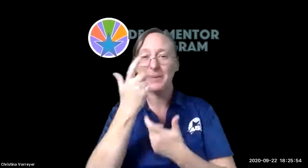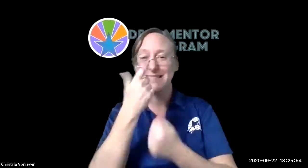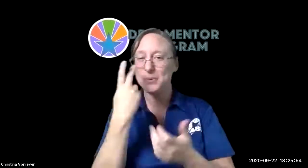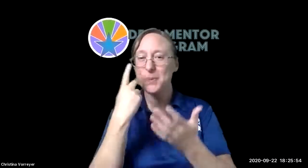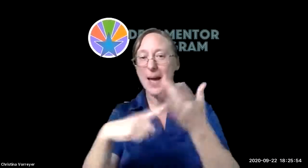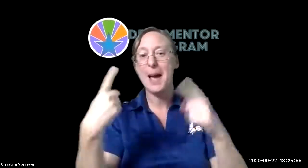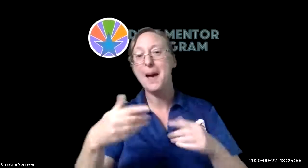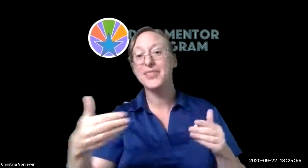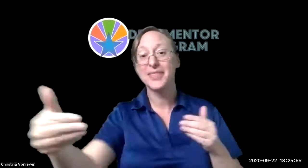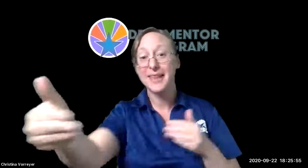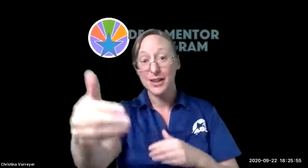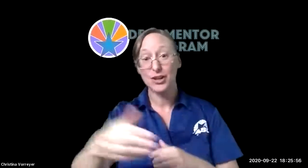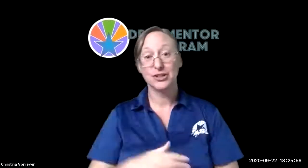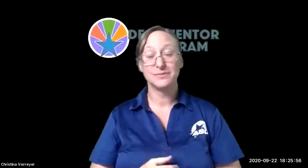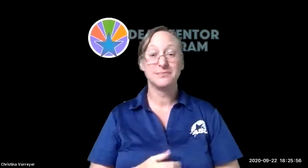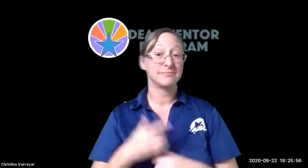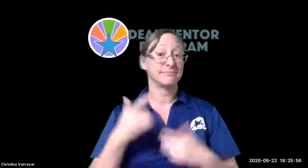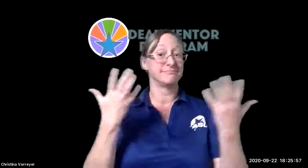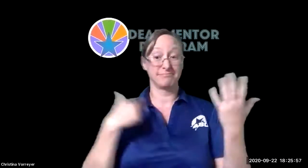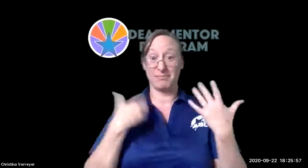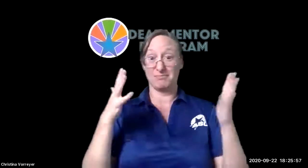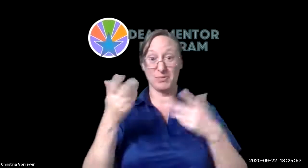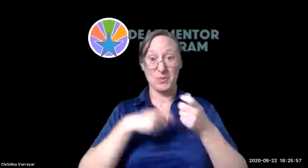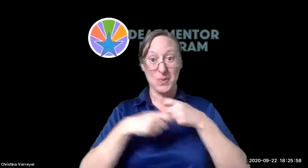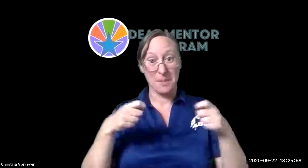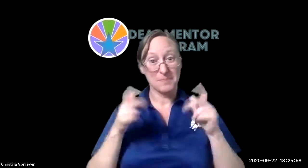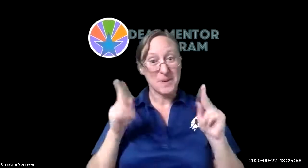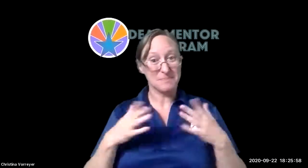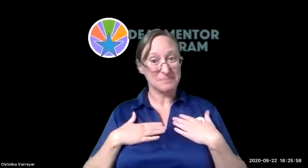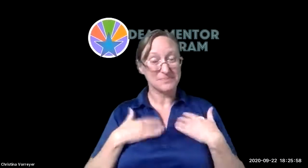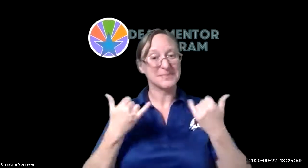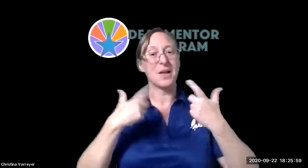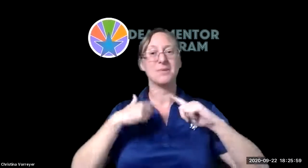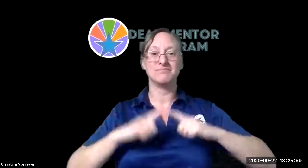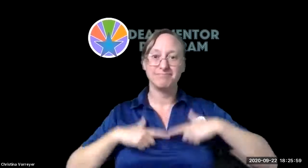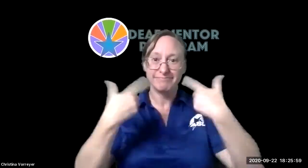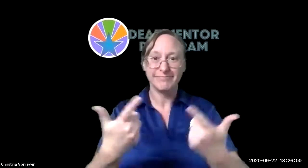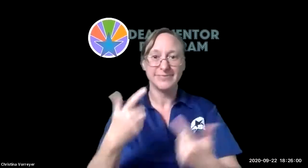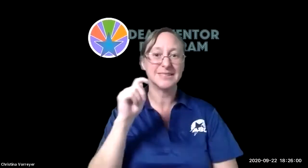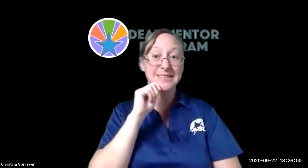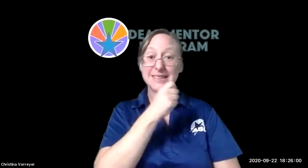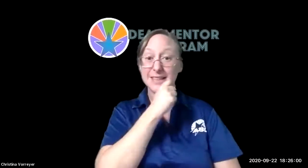and i know that the future is going to be interesting to see what look what it looks like going